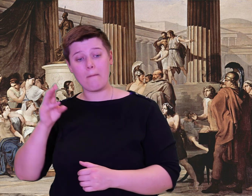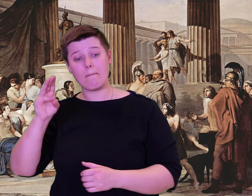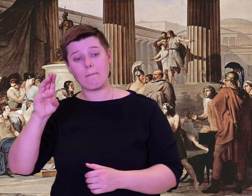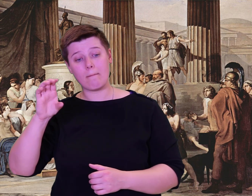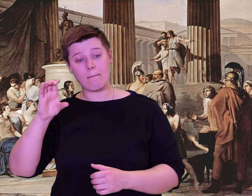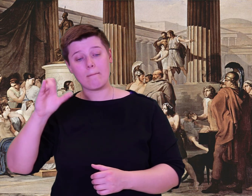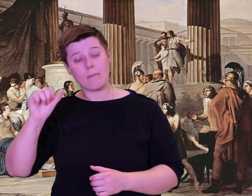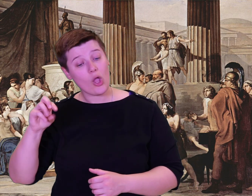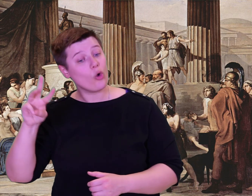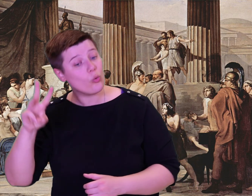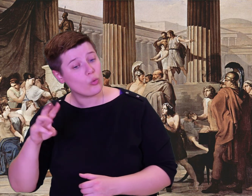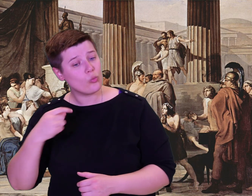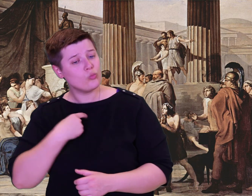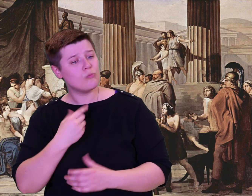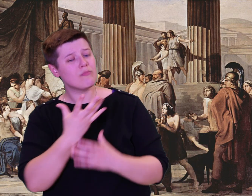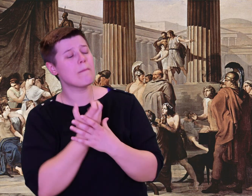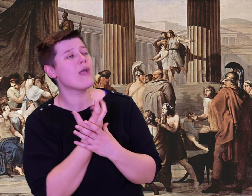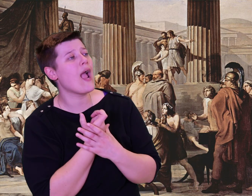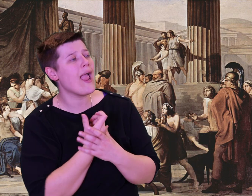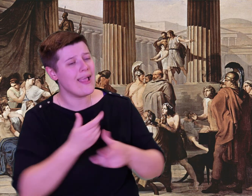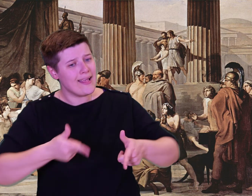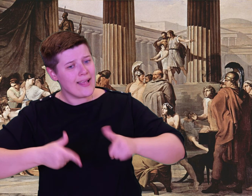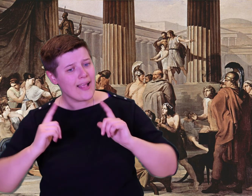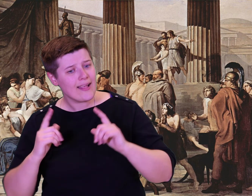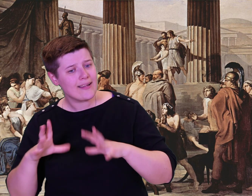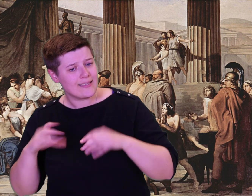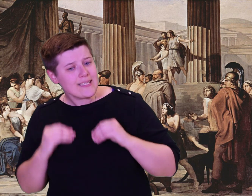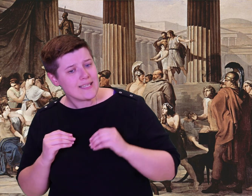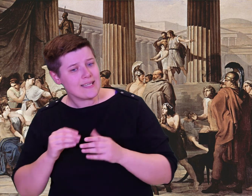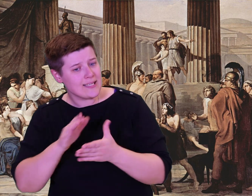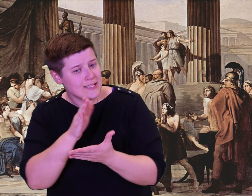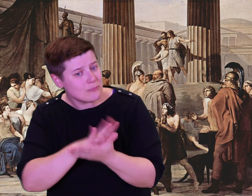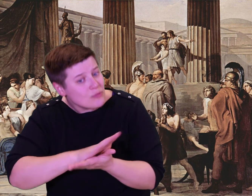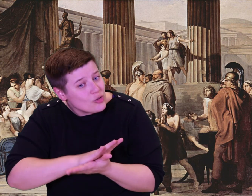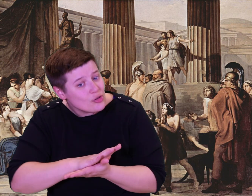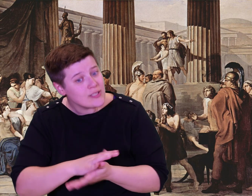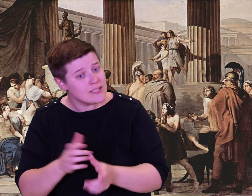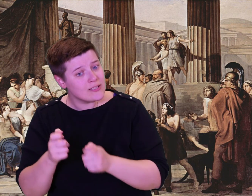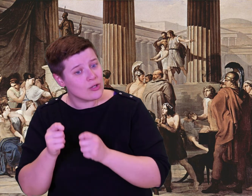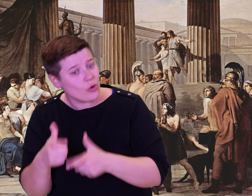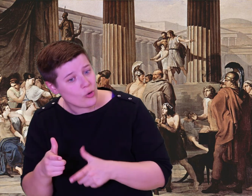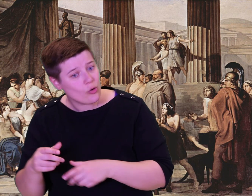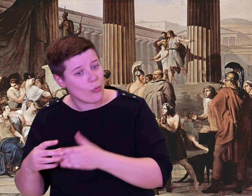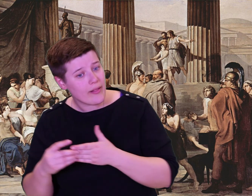We saw his crates weighed down with cheese, and pens crammed full of lambs.